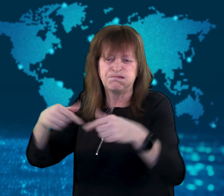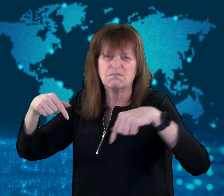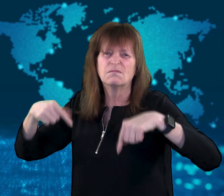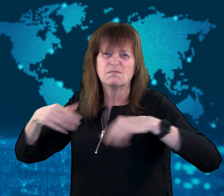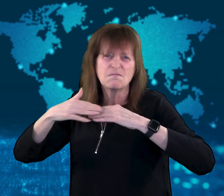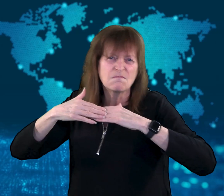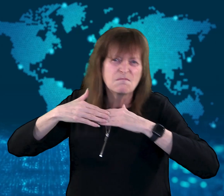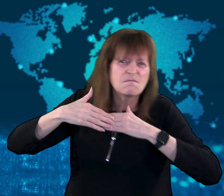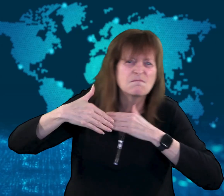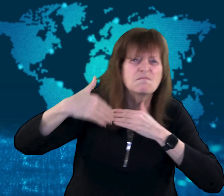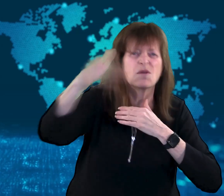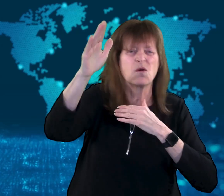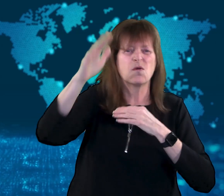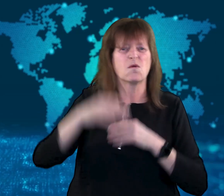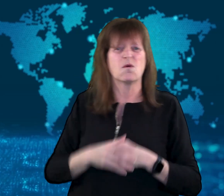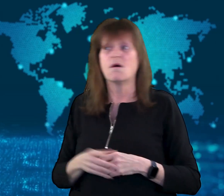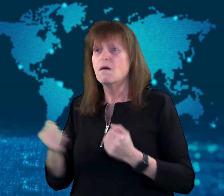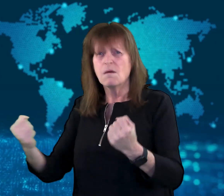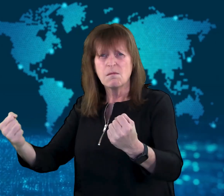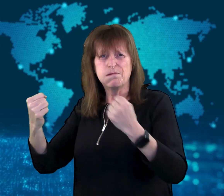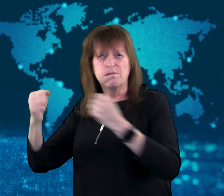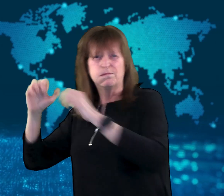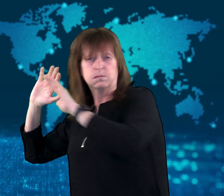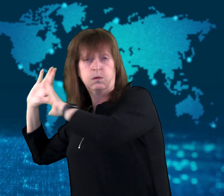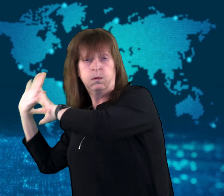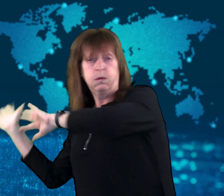for worse fire conditions.